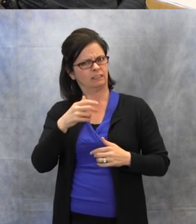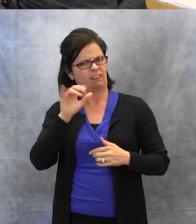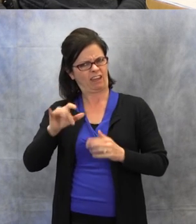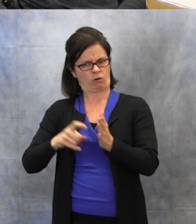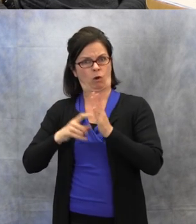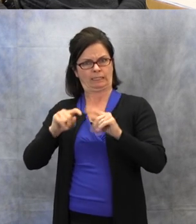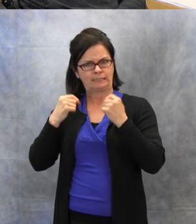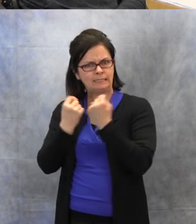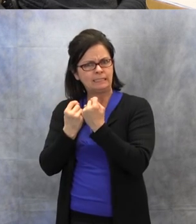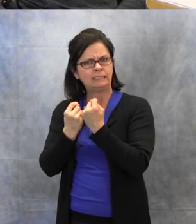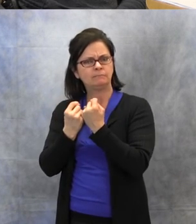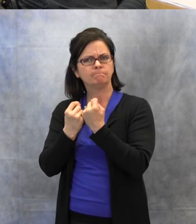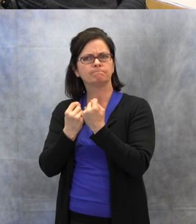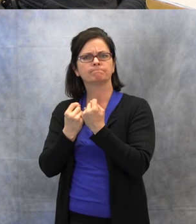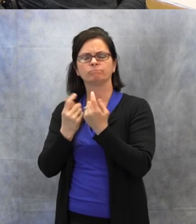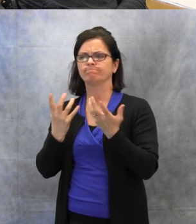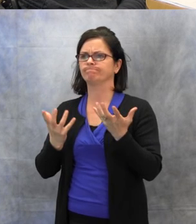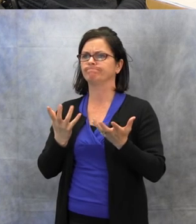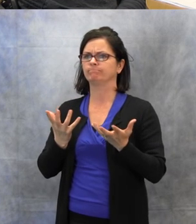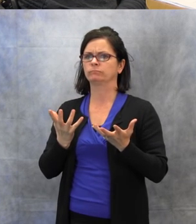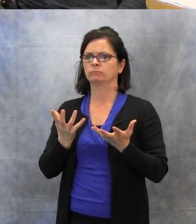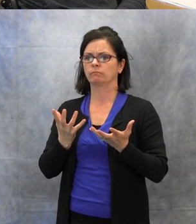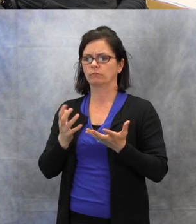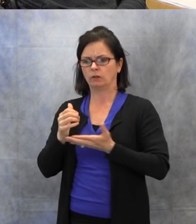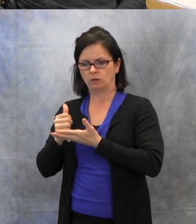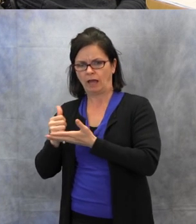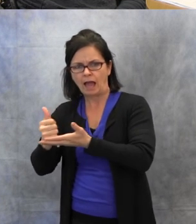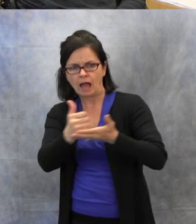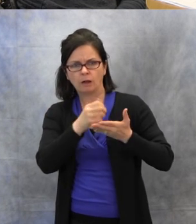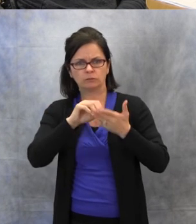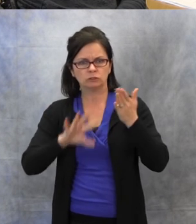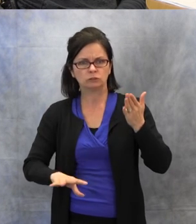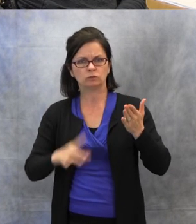to help the students to be successful.